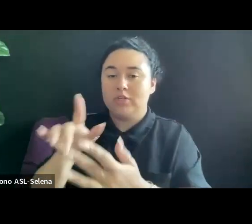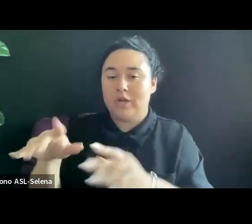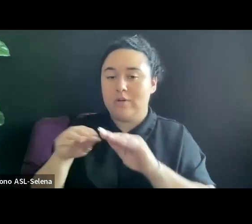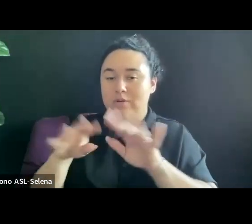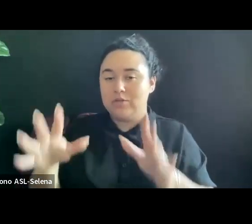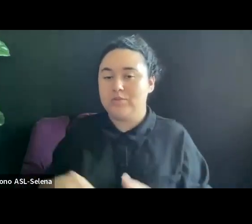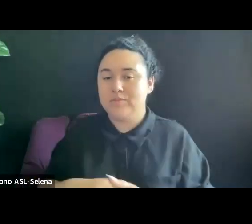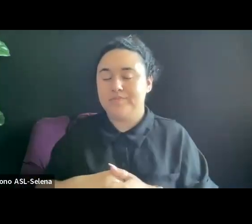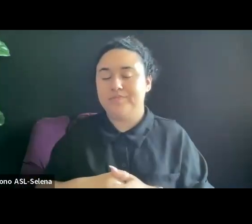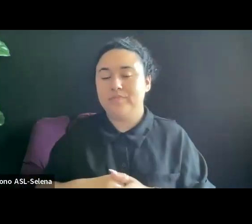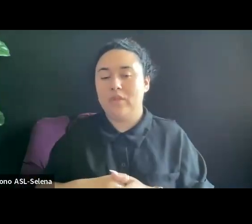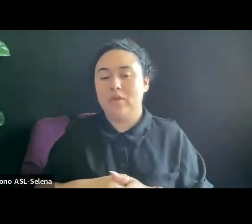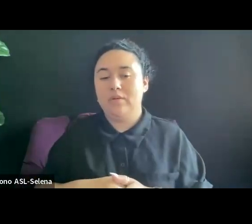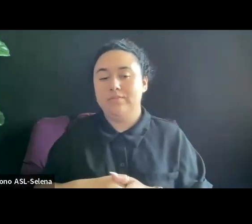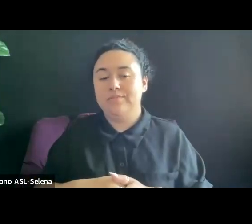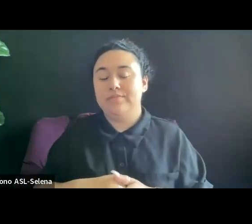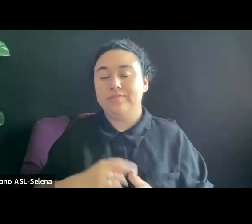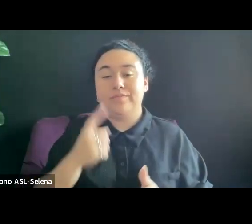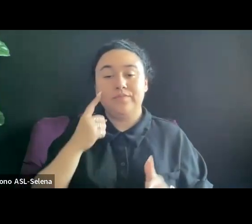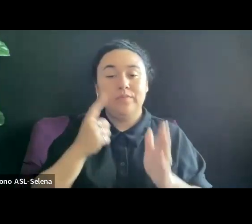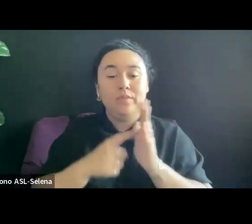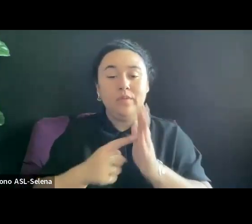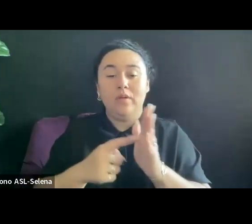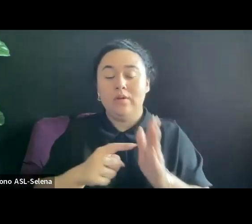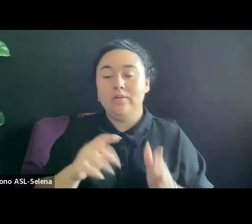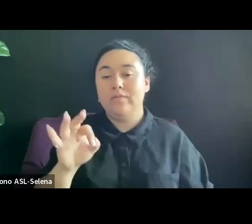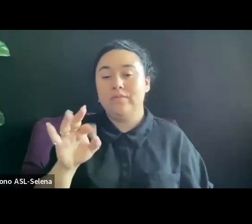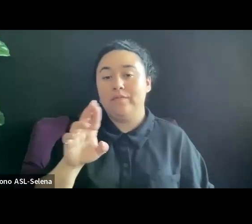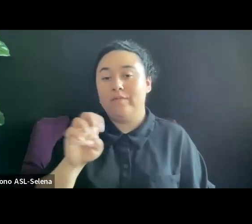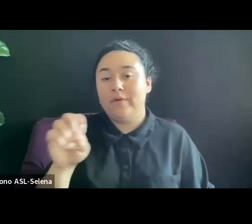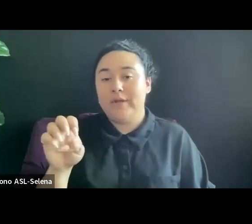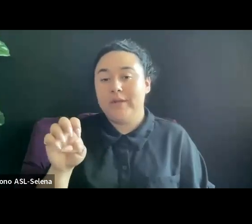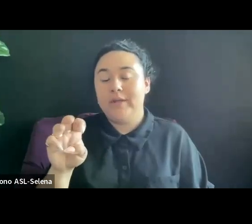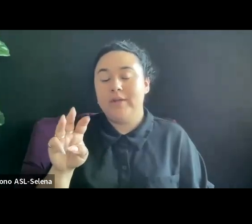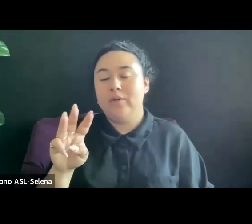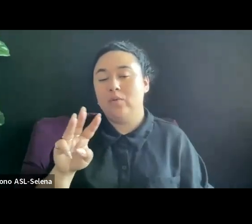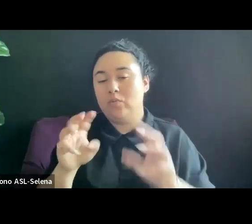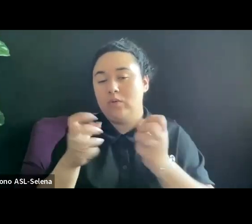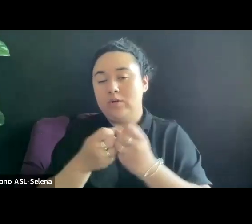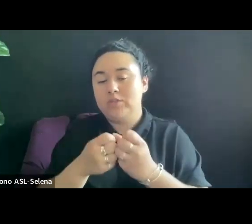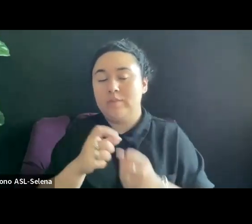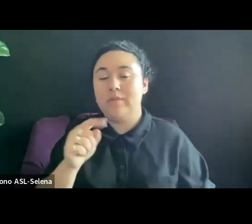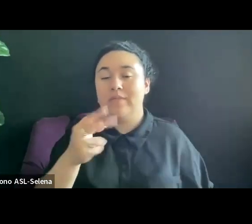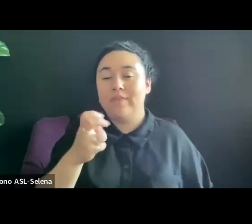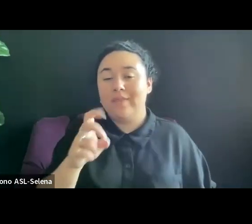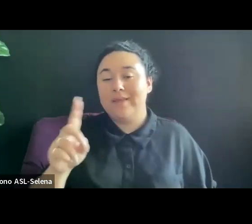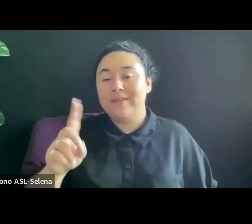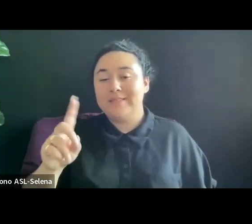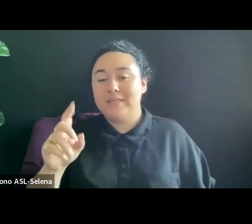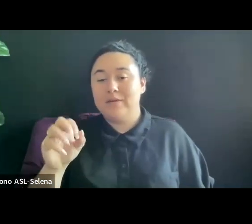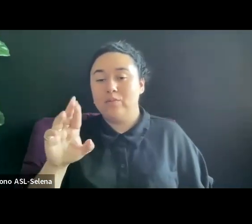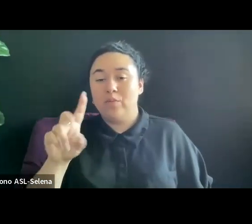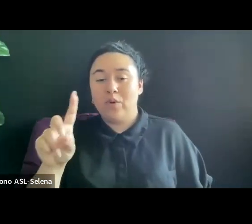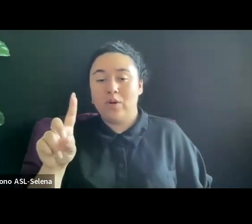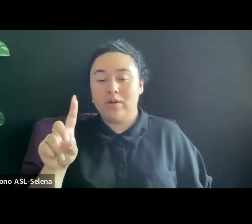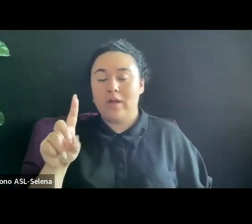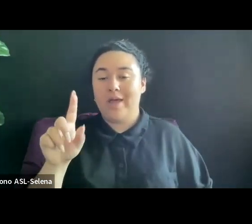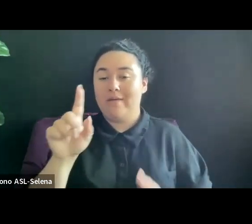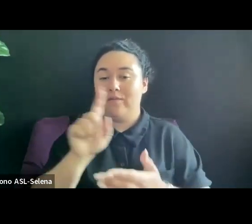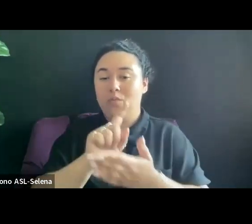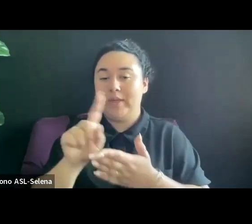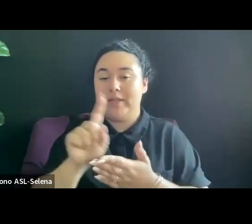THE D WORD WHICH IS FREE TO JOIN HAS BEEN DOING WEEKLY FACE TO FACE ZOOM MEETINGS SINCE COVID AND